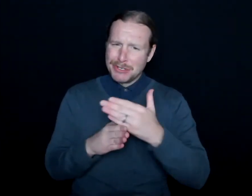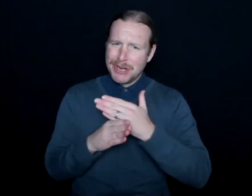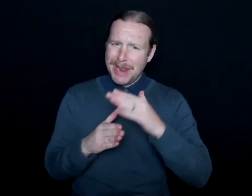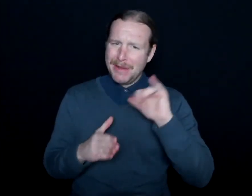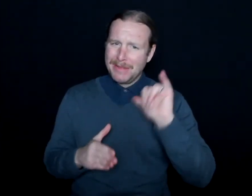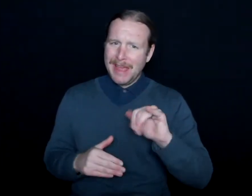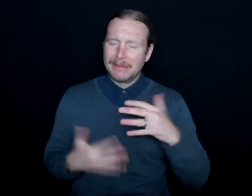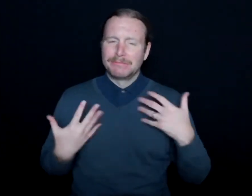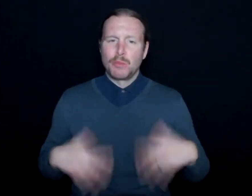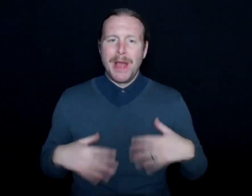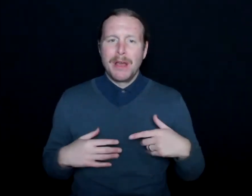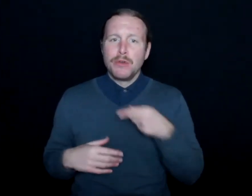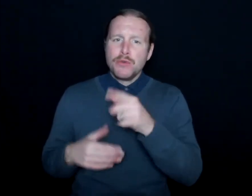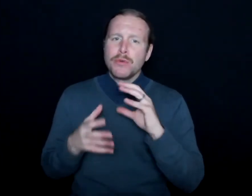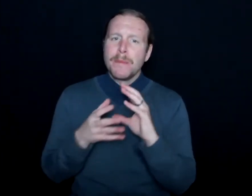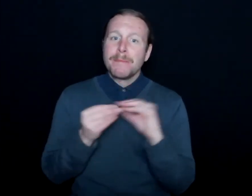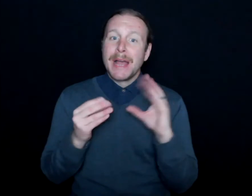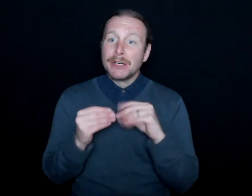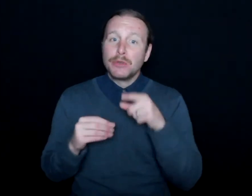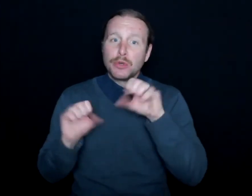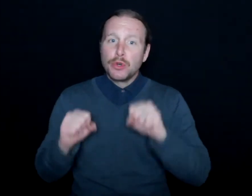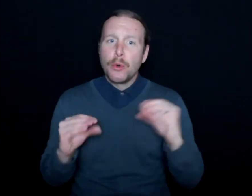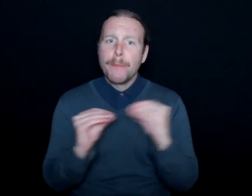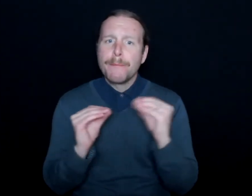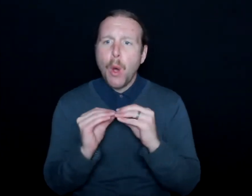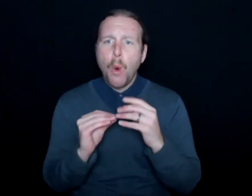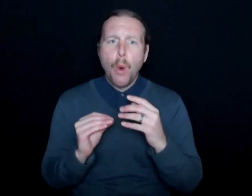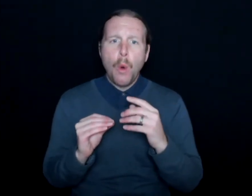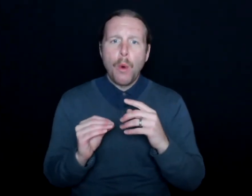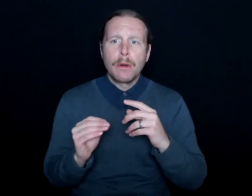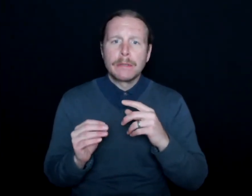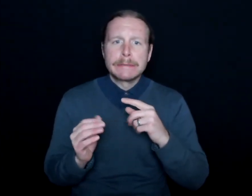I know you mentioned you could have been a little more diligent with invoices and everything,